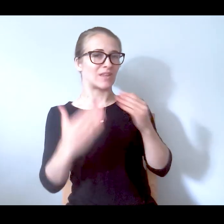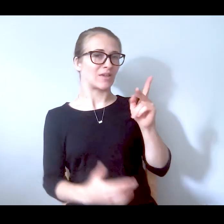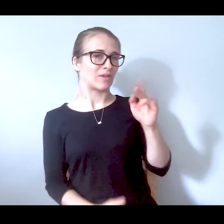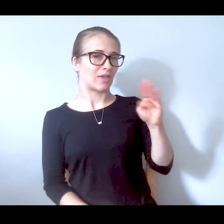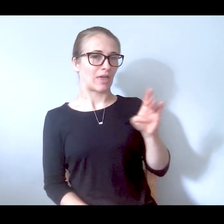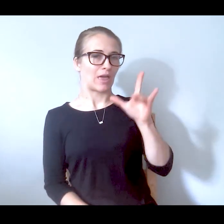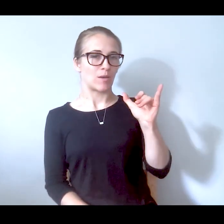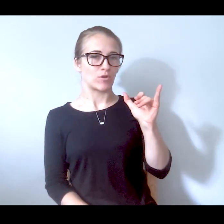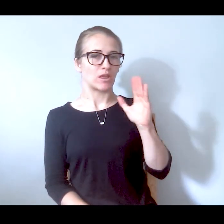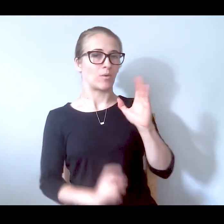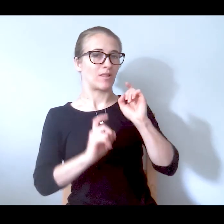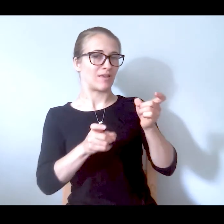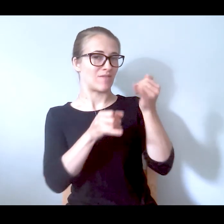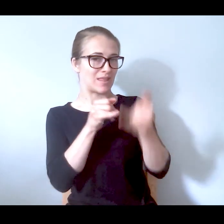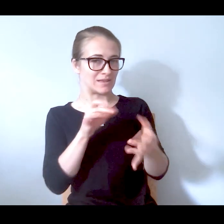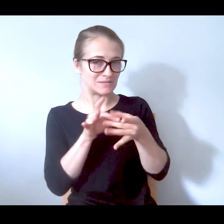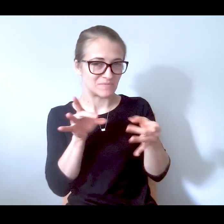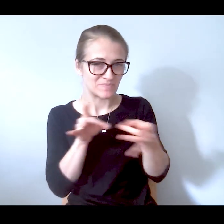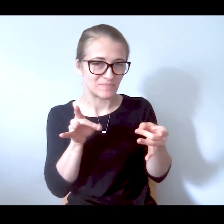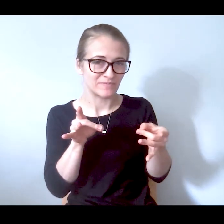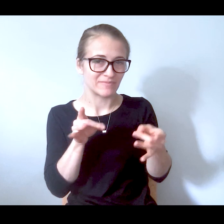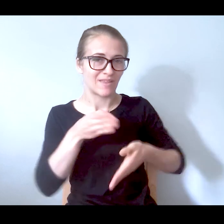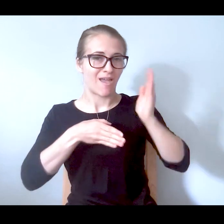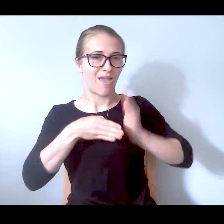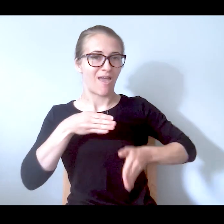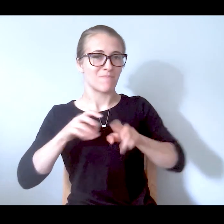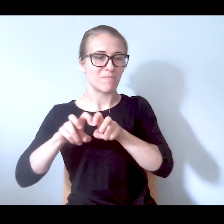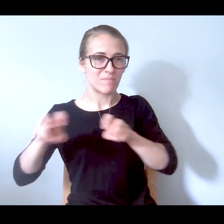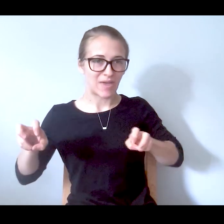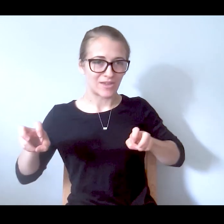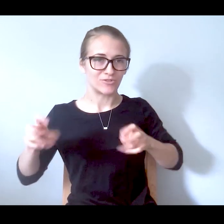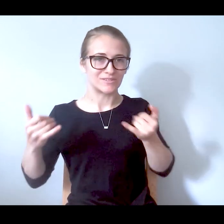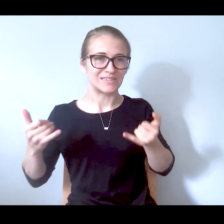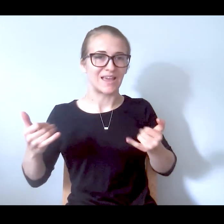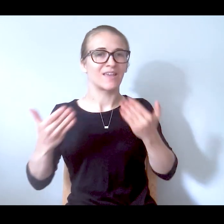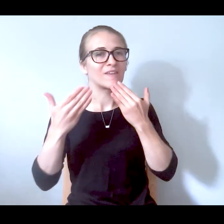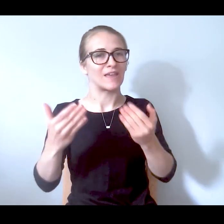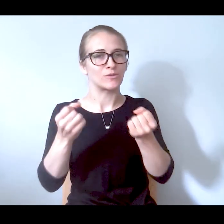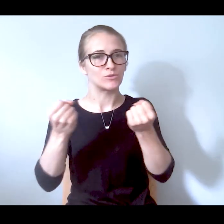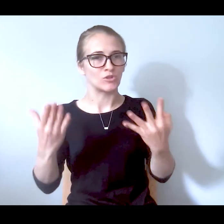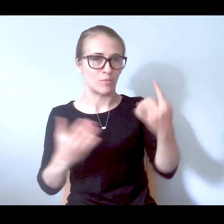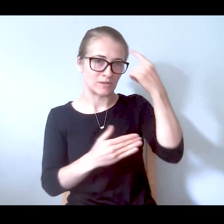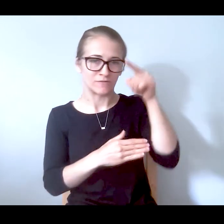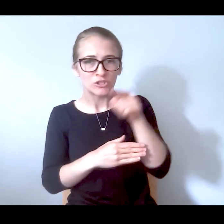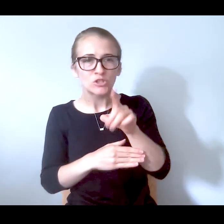that fifth person on the street. Thank you, Kimberly and I'll give you the last word in our panel discussion here. Thank